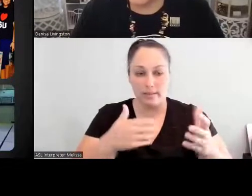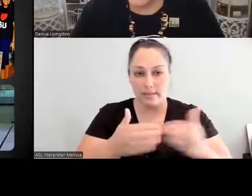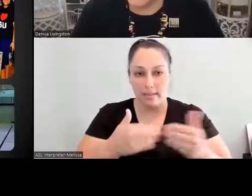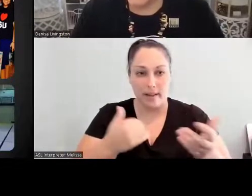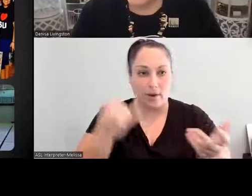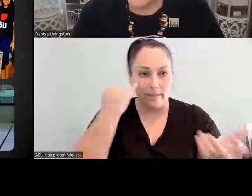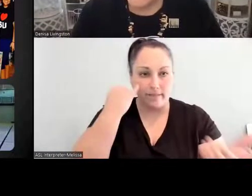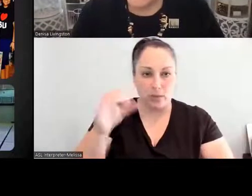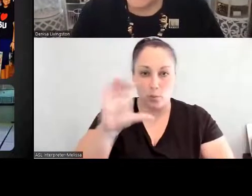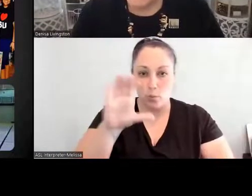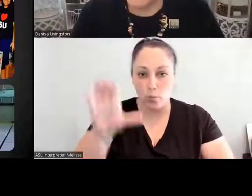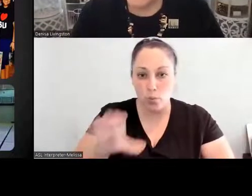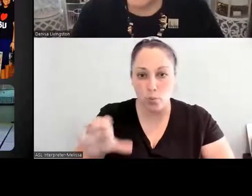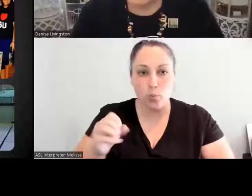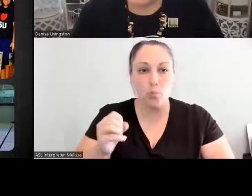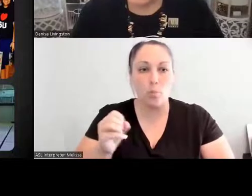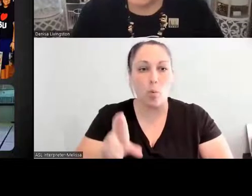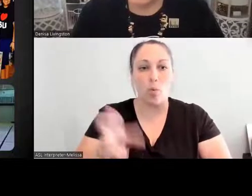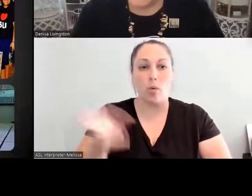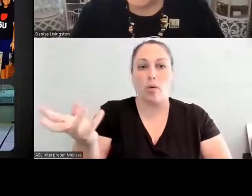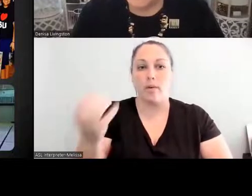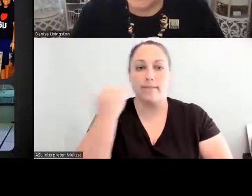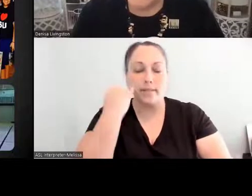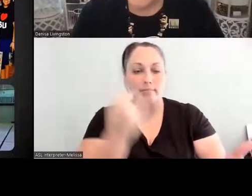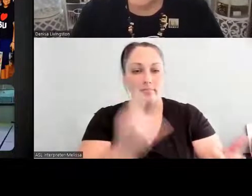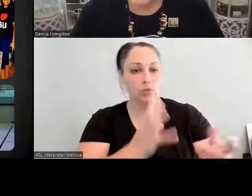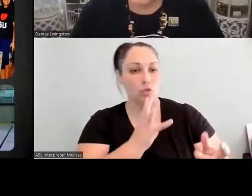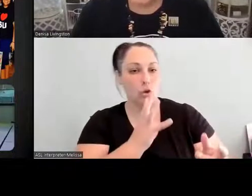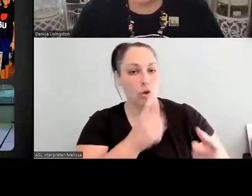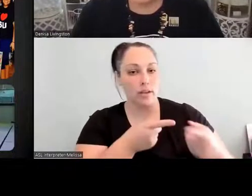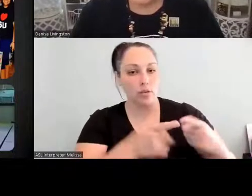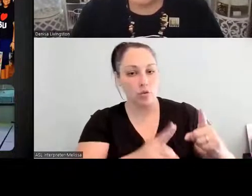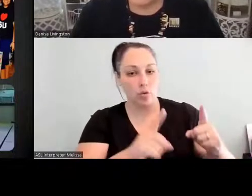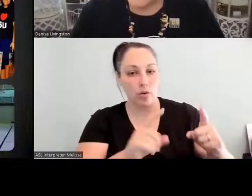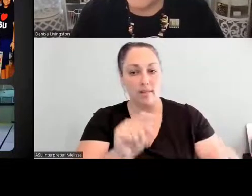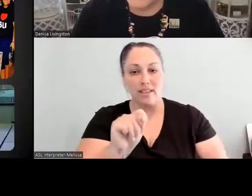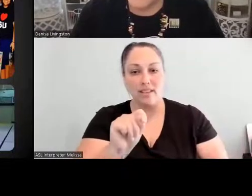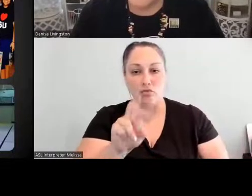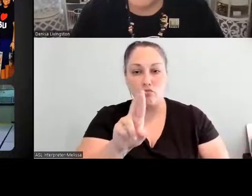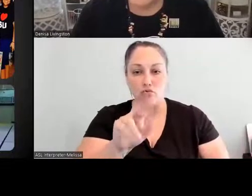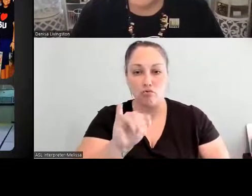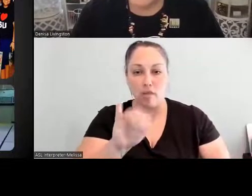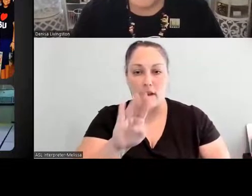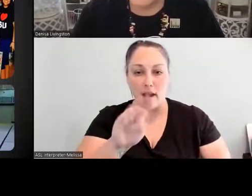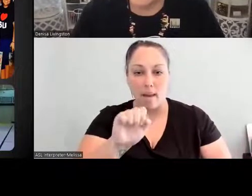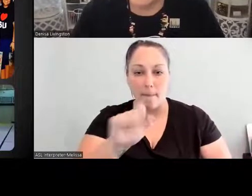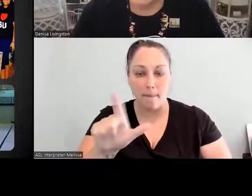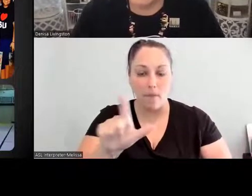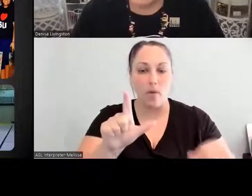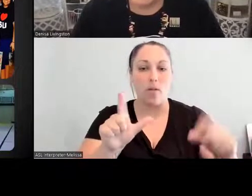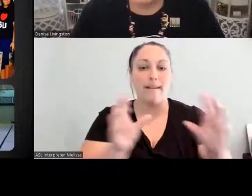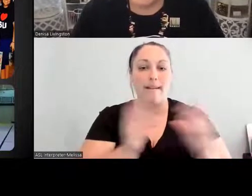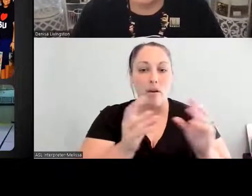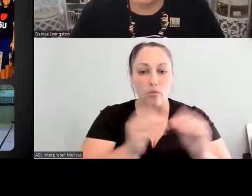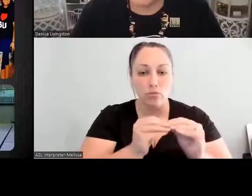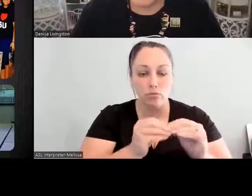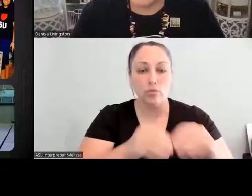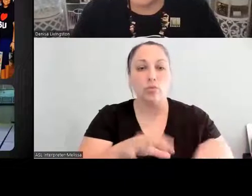talking, you know, with them at the Tribal Council chamber, whether it's, you know, taste education, whatever it is, we're